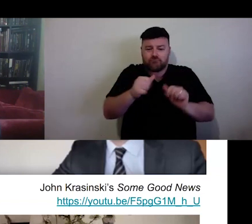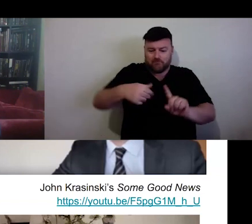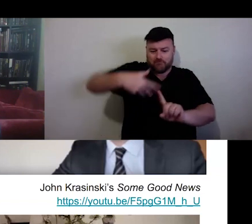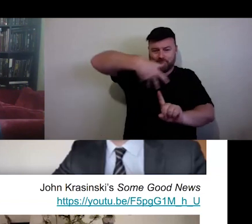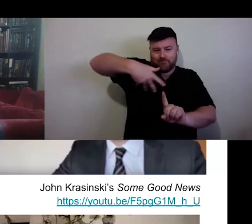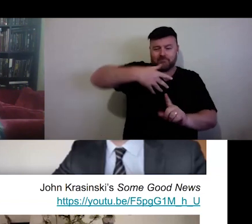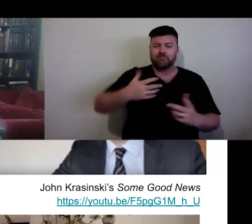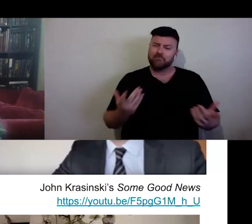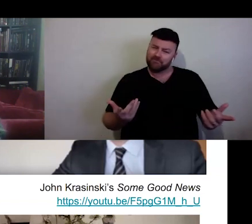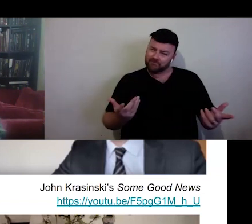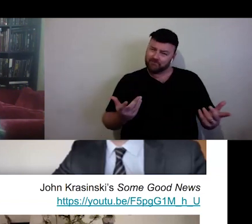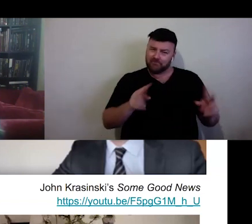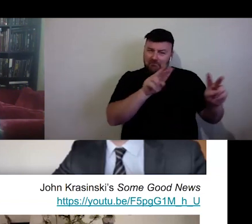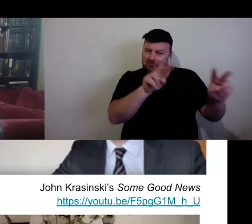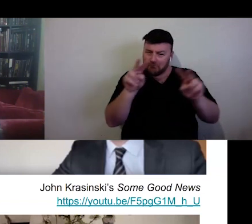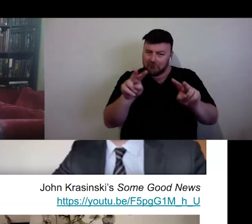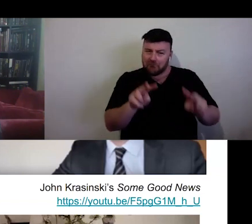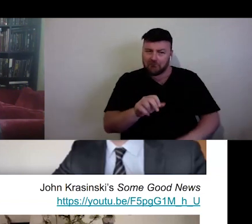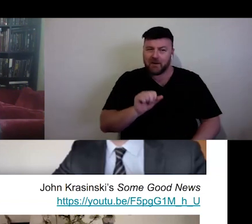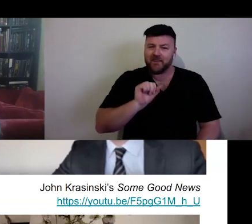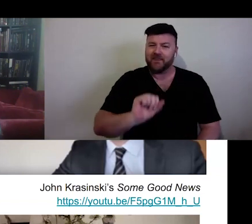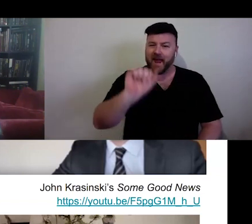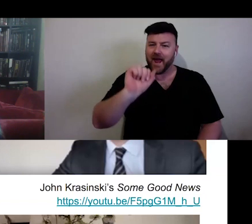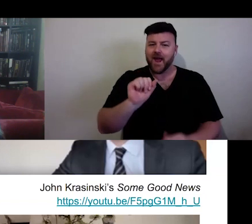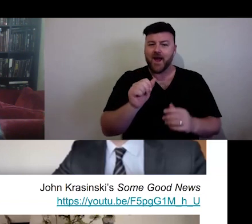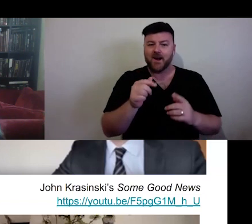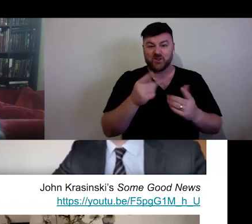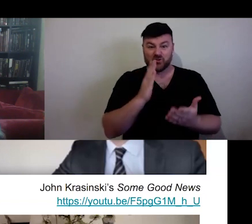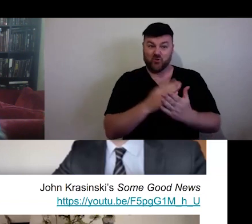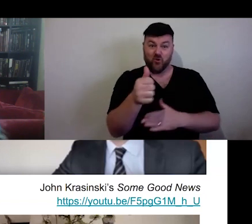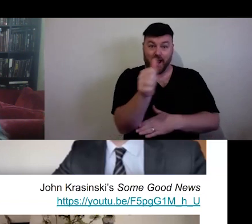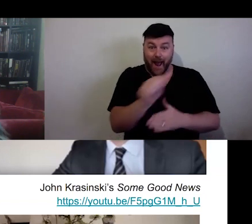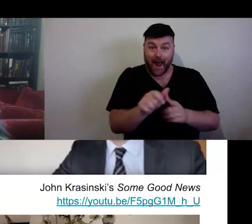We see the artists choosing to meet the audience in the personal,